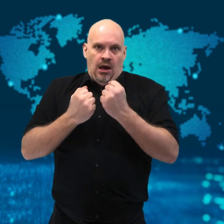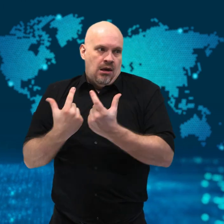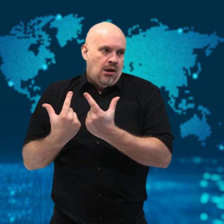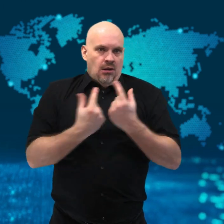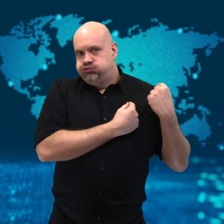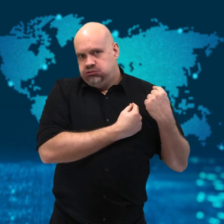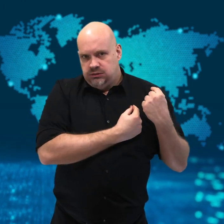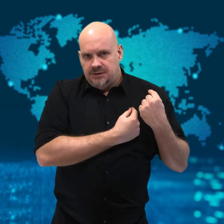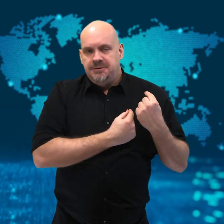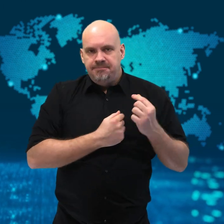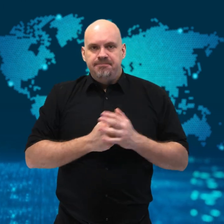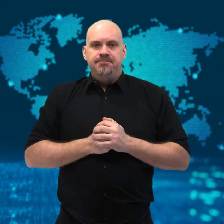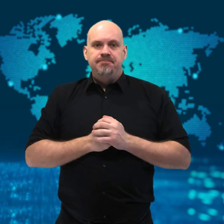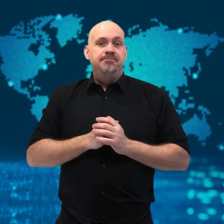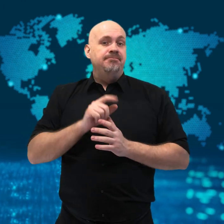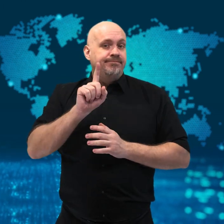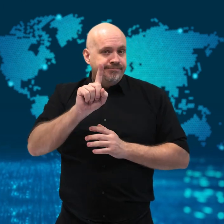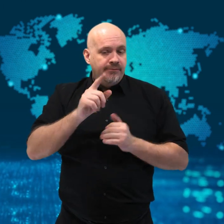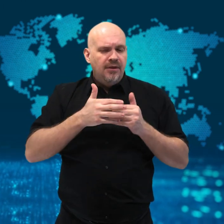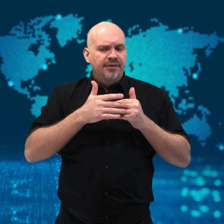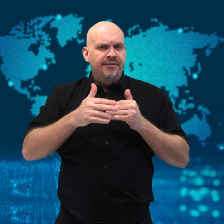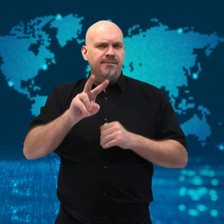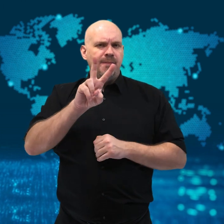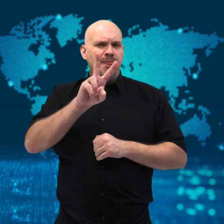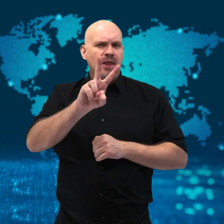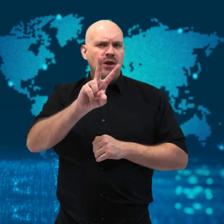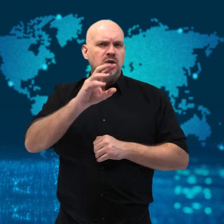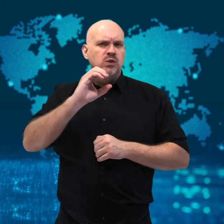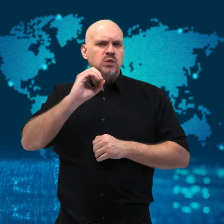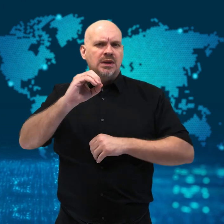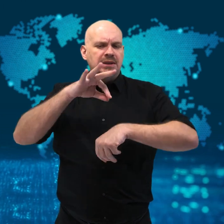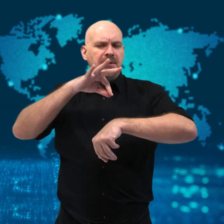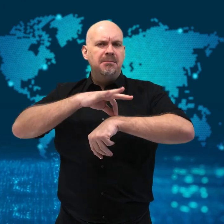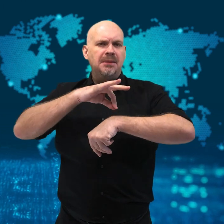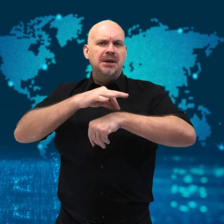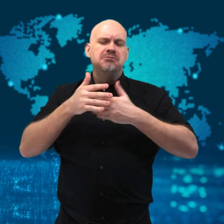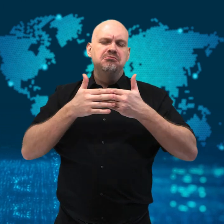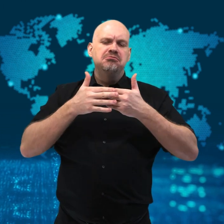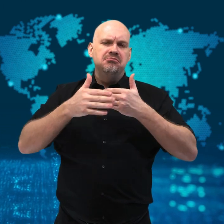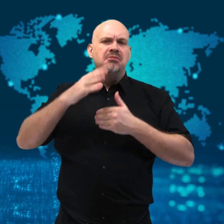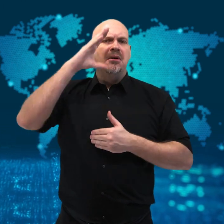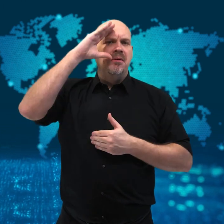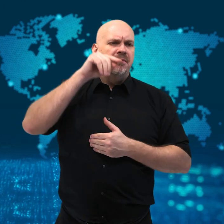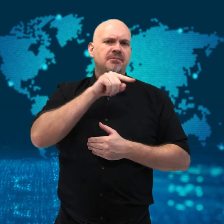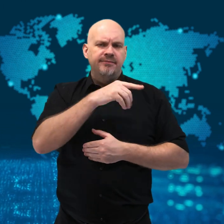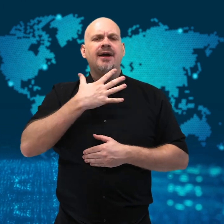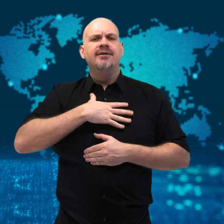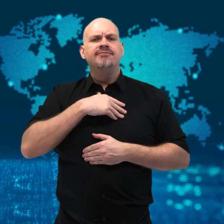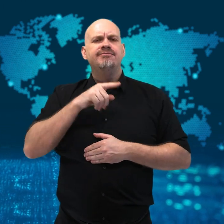Lance returned to go swimming and just as he entered the water,